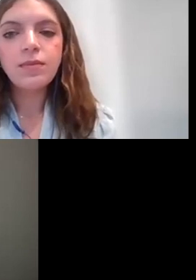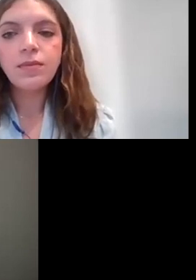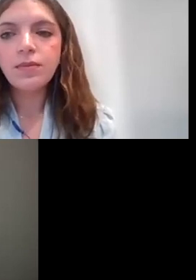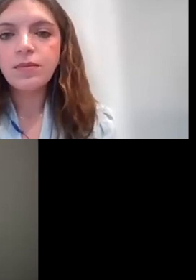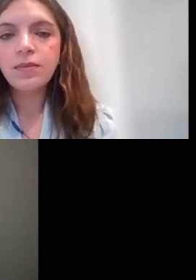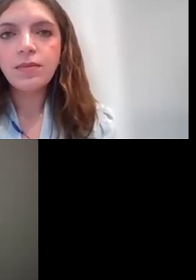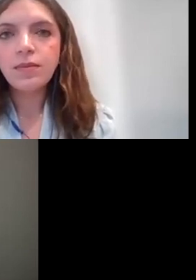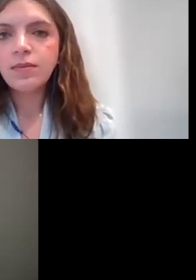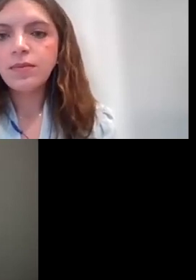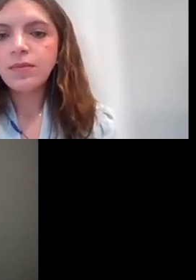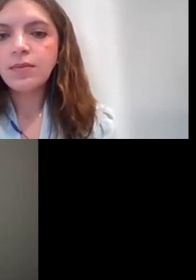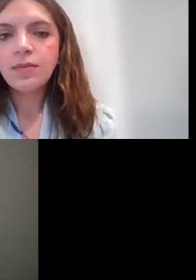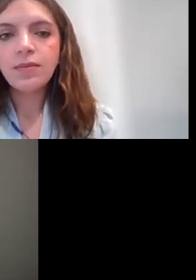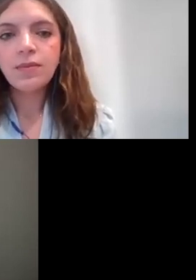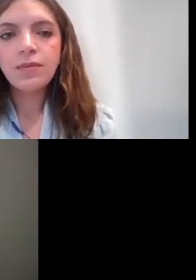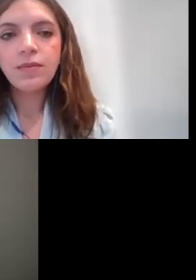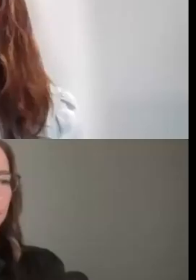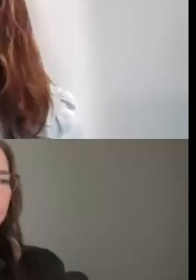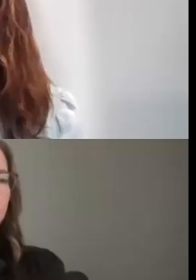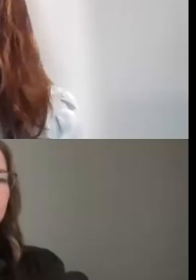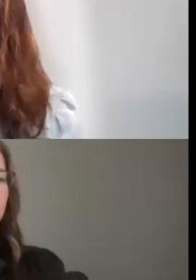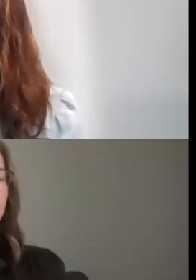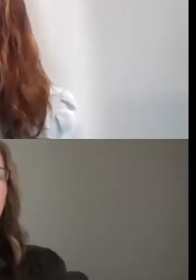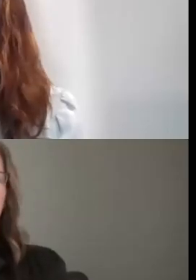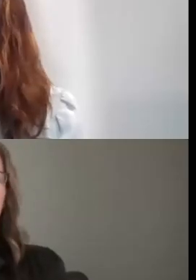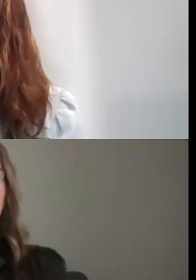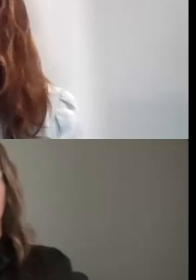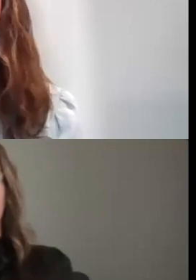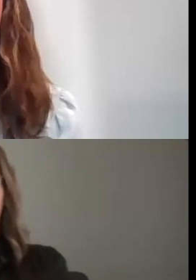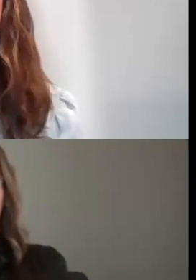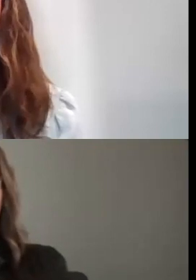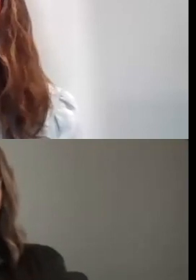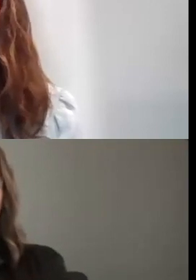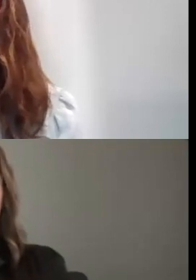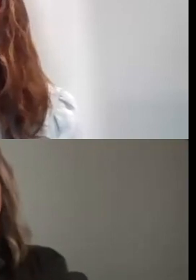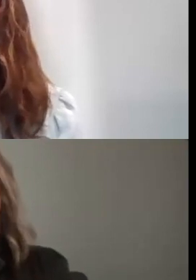ANOTHER QUESTION THAT WE HAVE IS, DO YOU HAVE ANY TIPS ABOUT WORK SAMPLES?